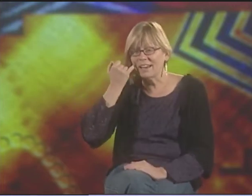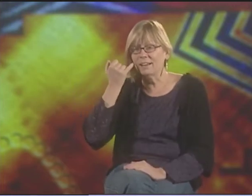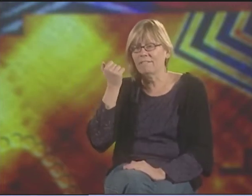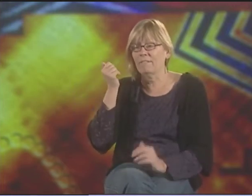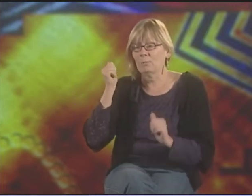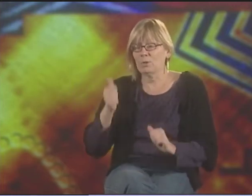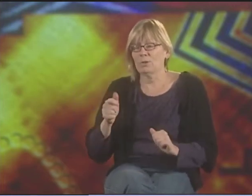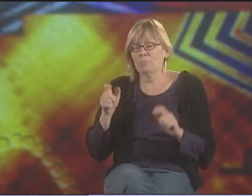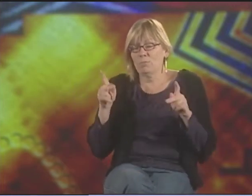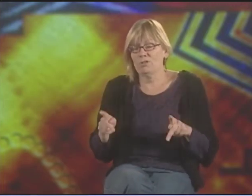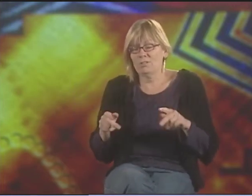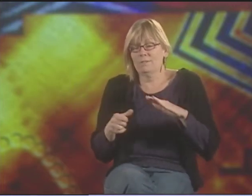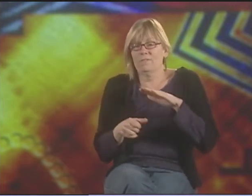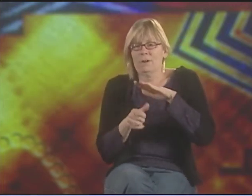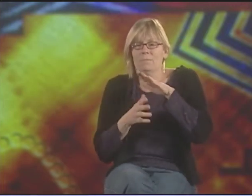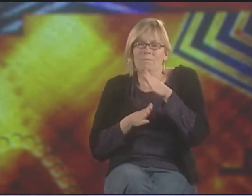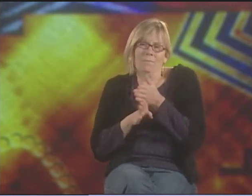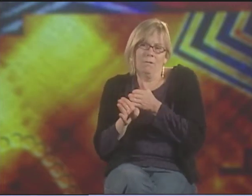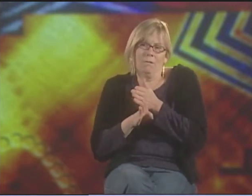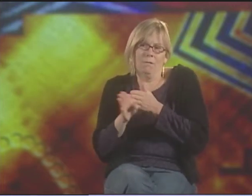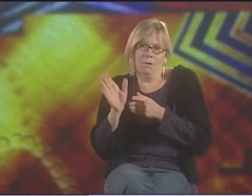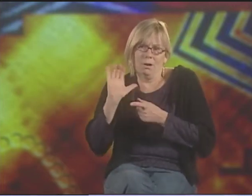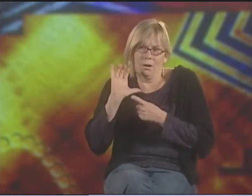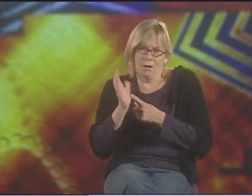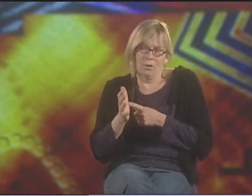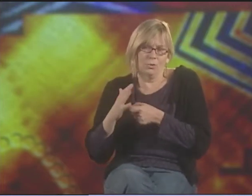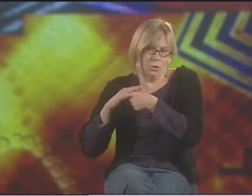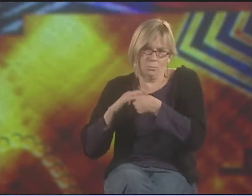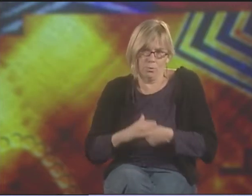MANY POST-COLONIAL SOCIETIES...